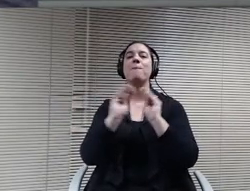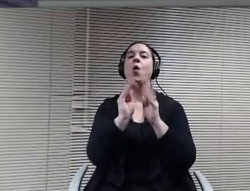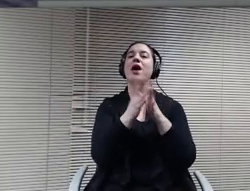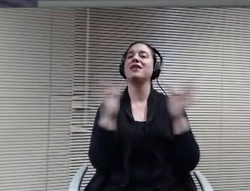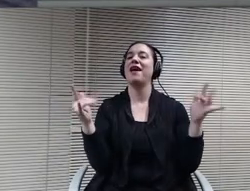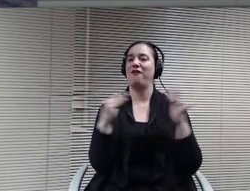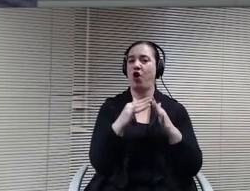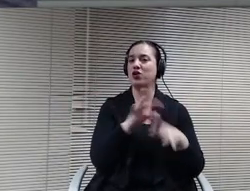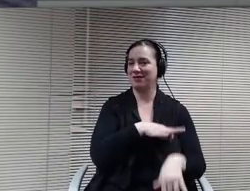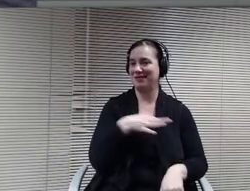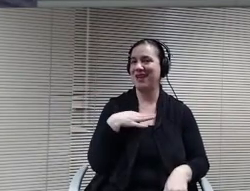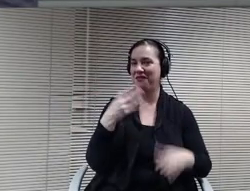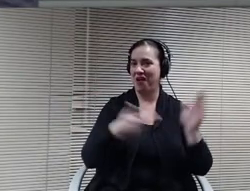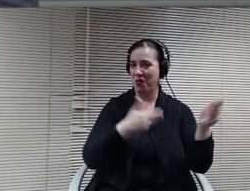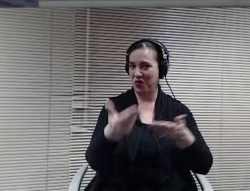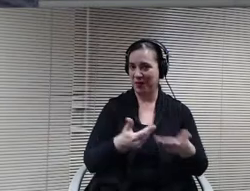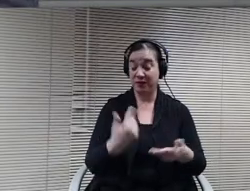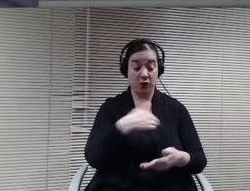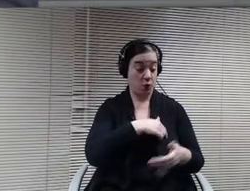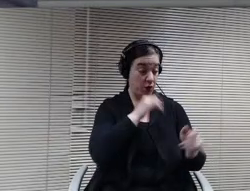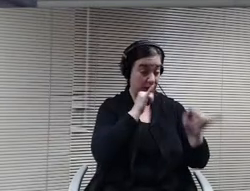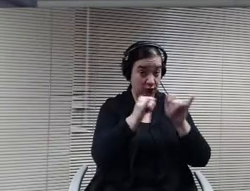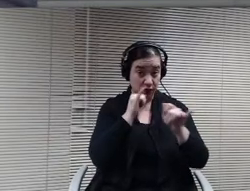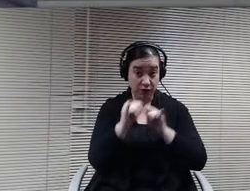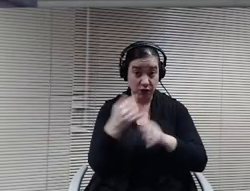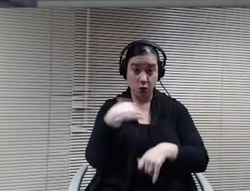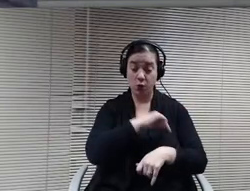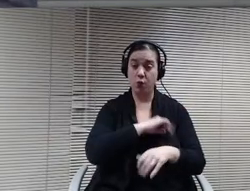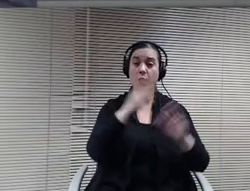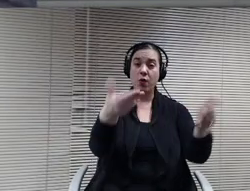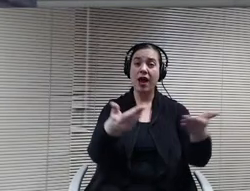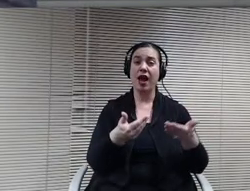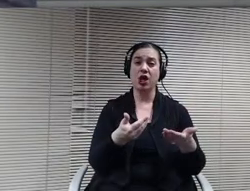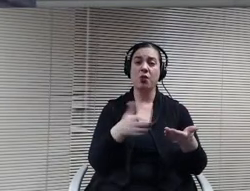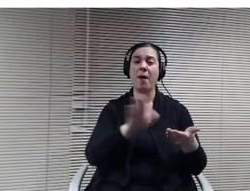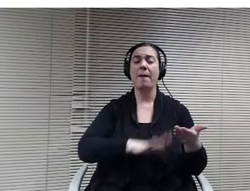case we were able to hire about 20 about 1/4 of our new staff